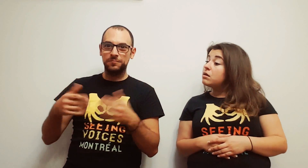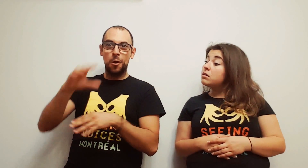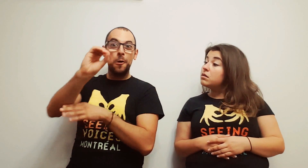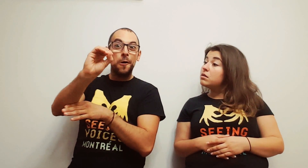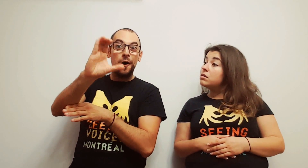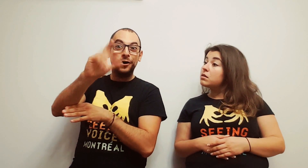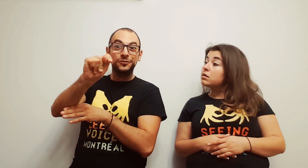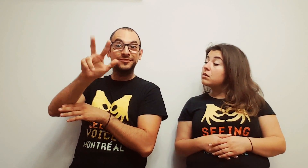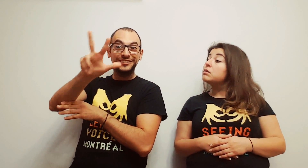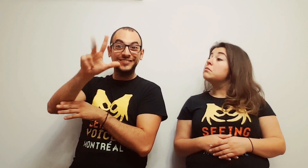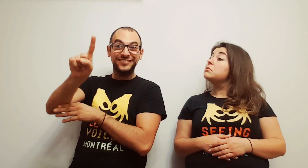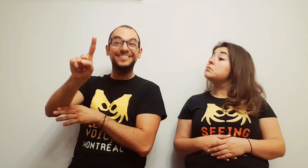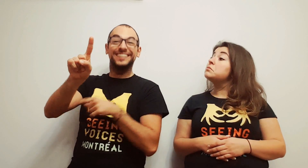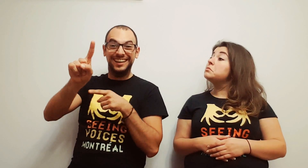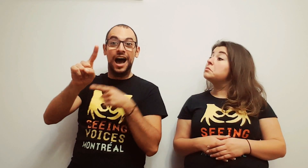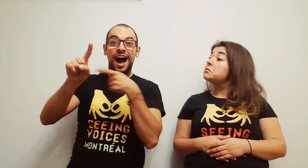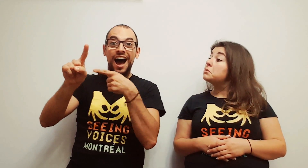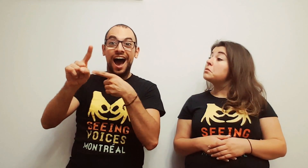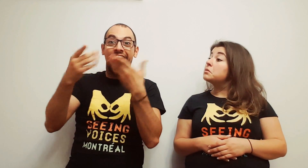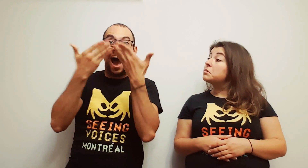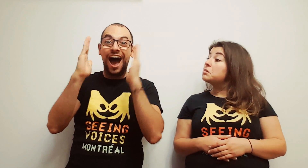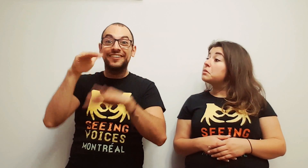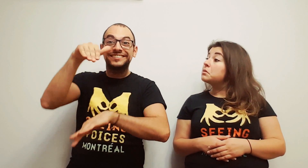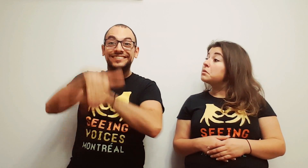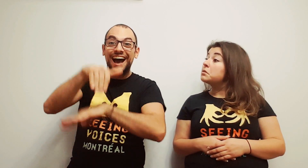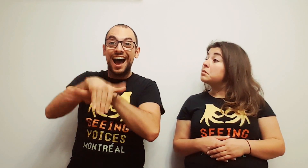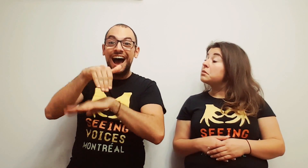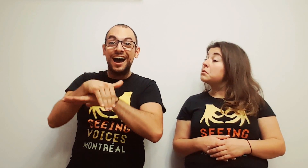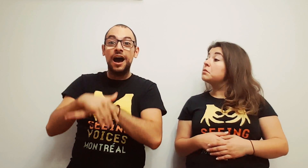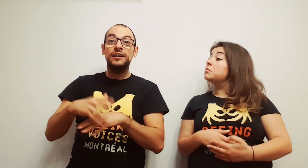The story happens on Halloween night,